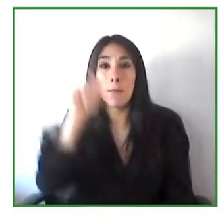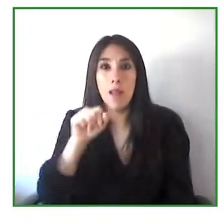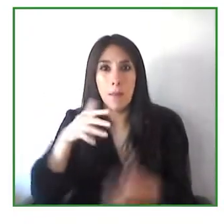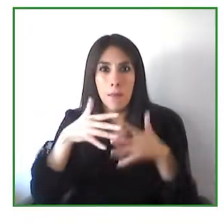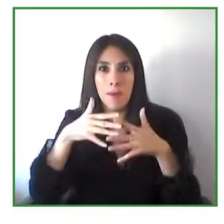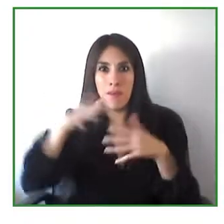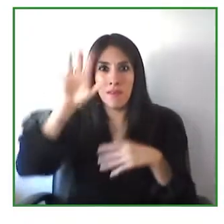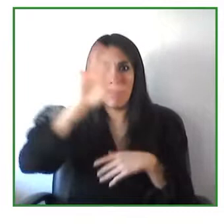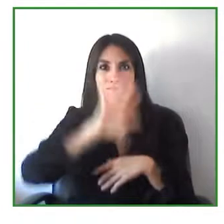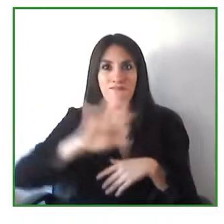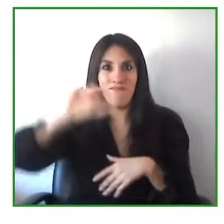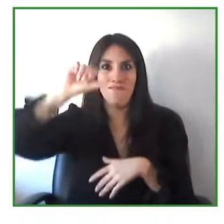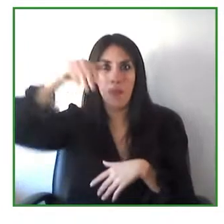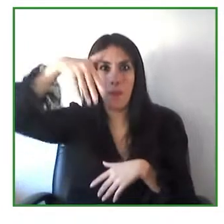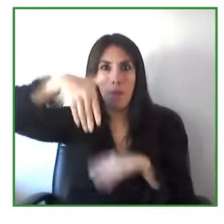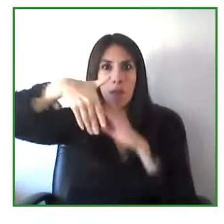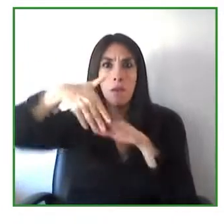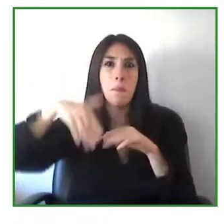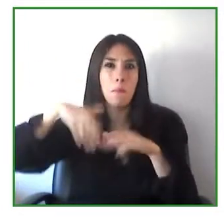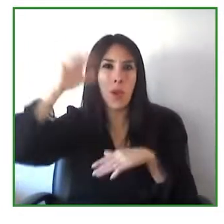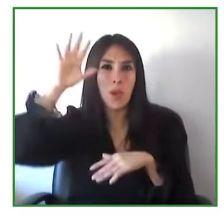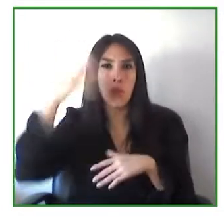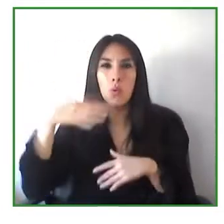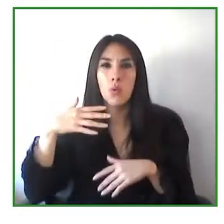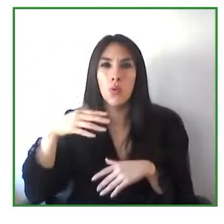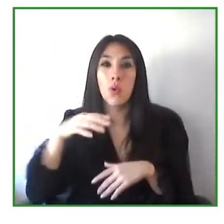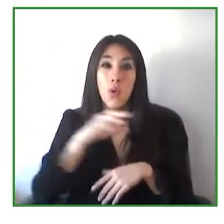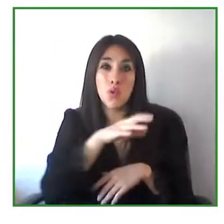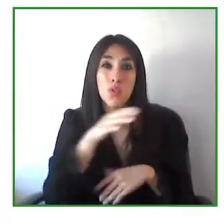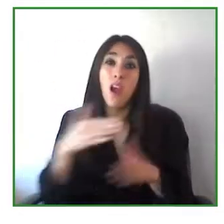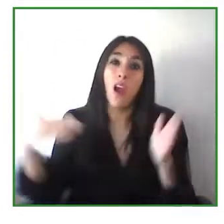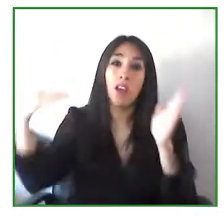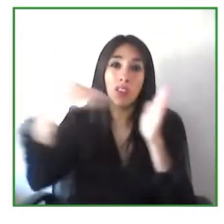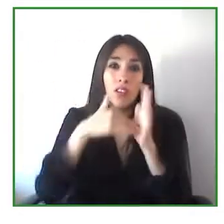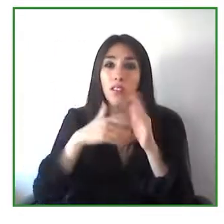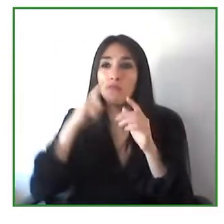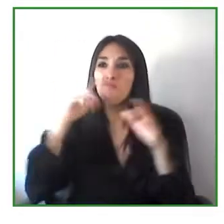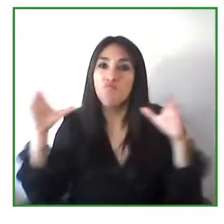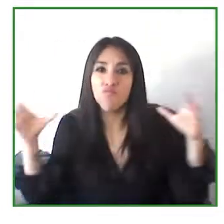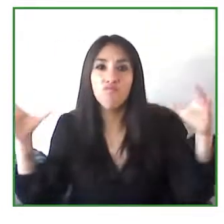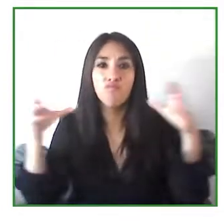countries ought for instance to offer video relay services at this time it's not a matter